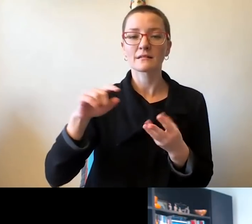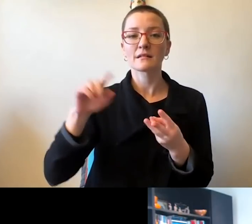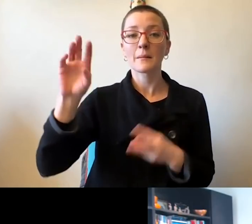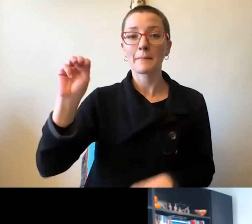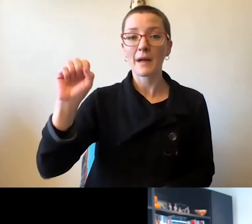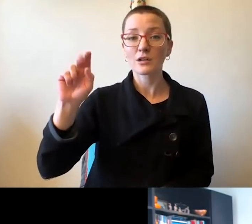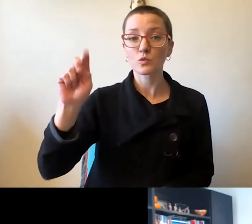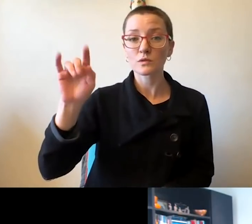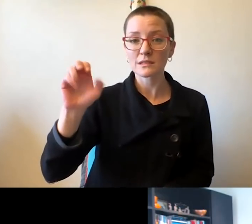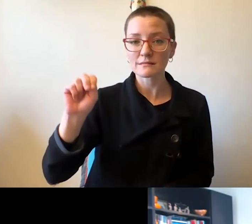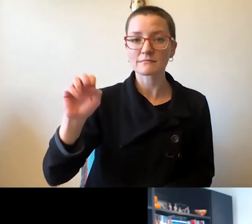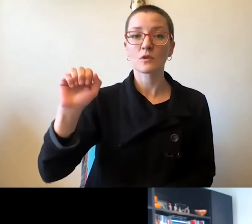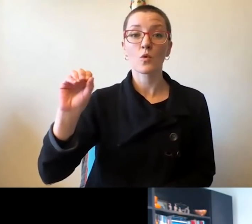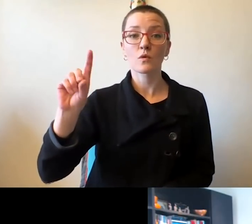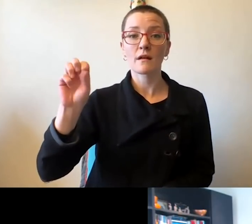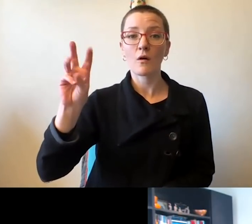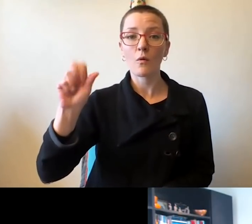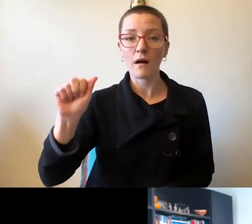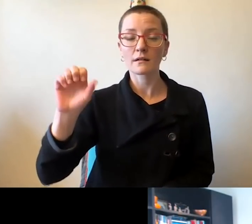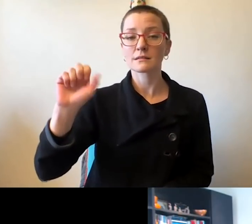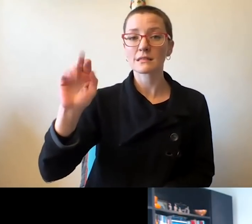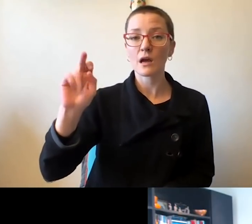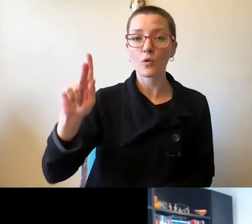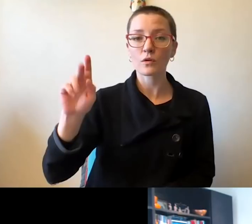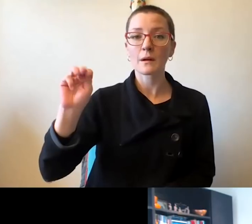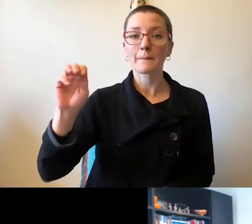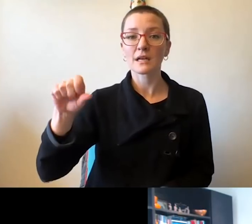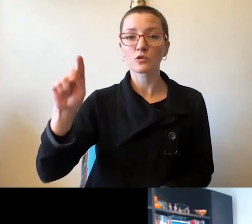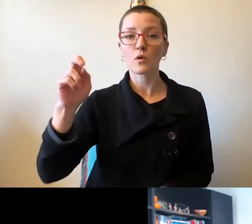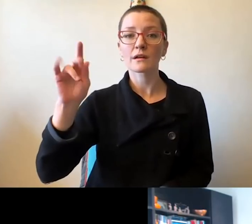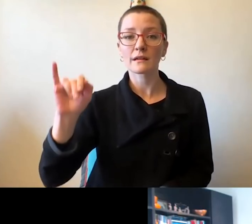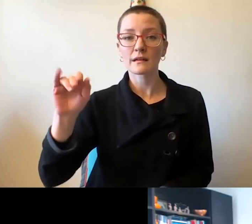Kickapoo, , Ojibwe, and Chickasaw nations.